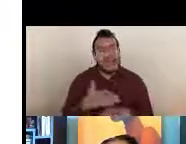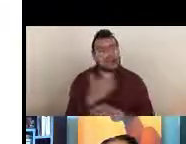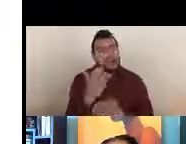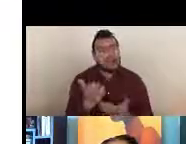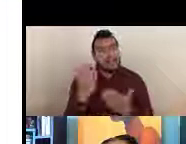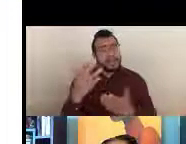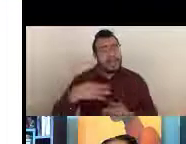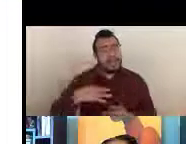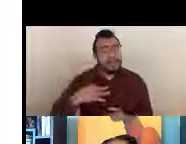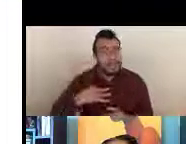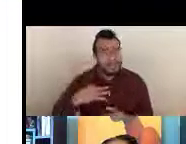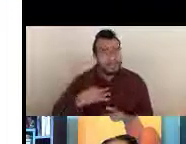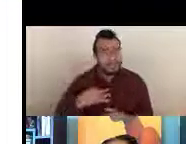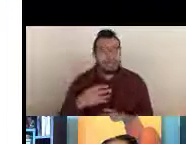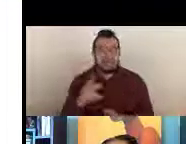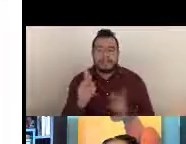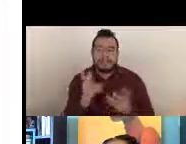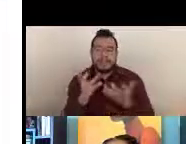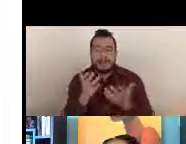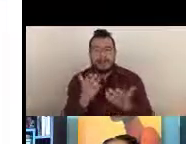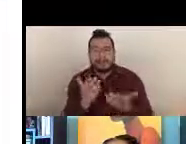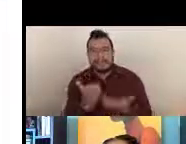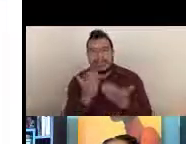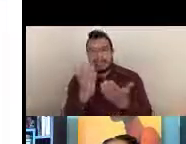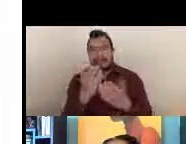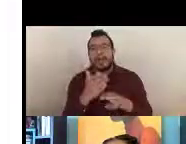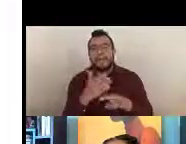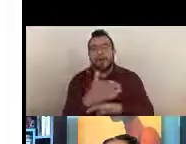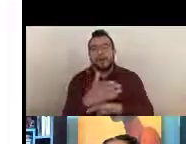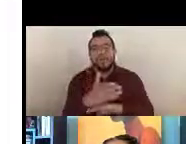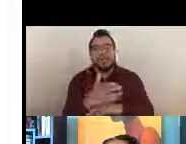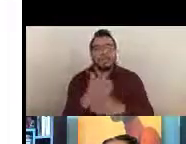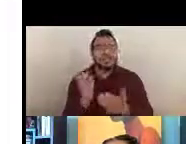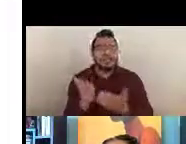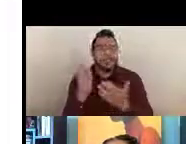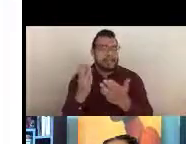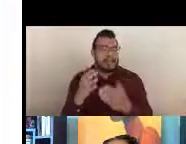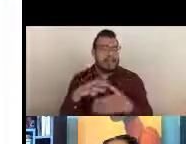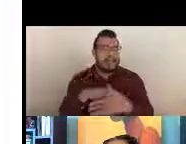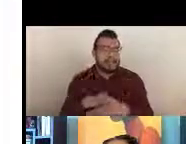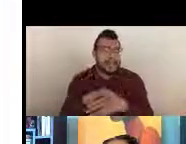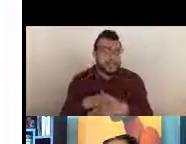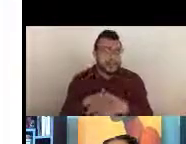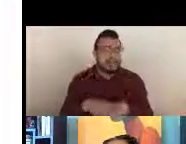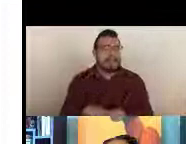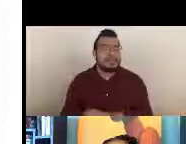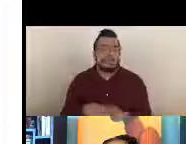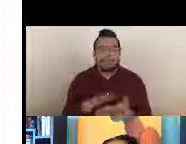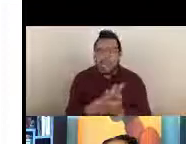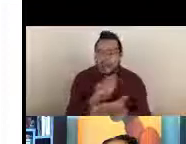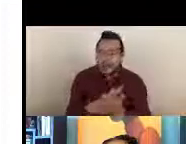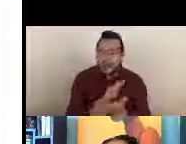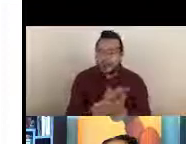want to submit post submission materials, and you also submit those to your Scientific Review Officer.